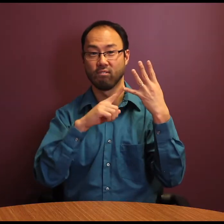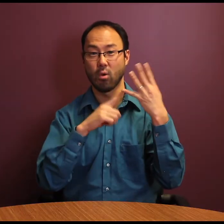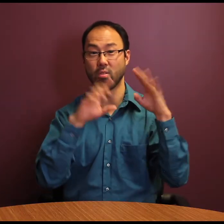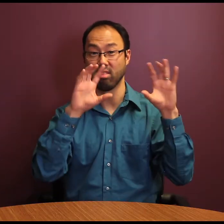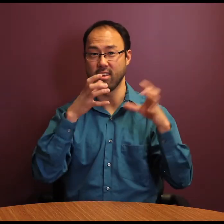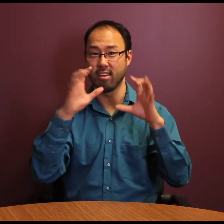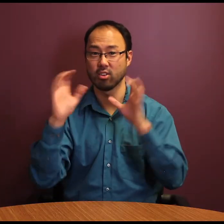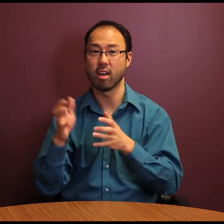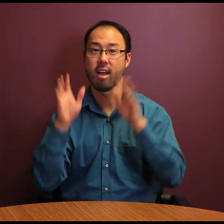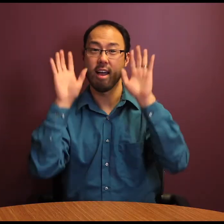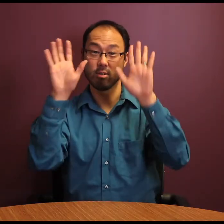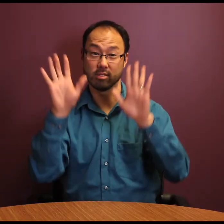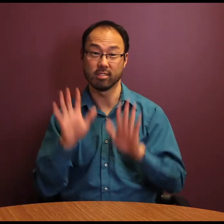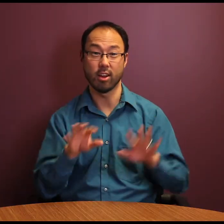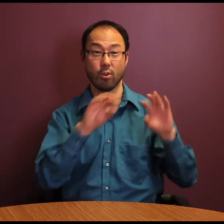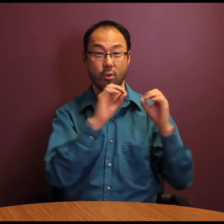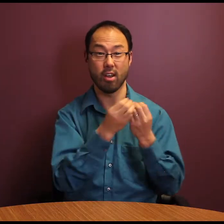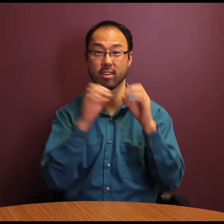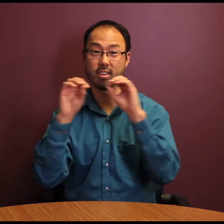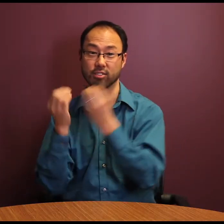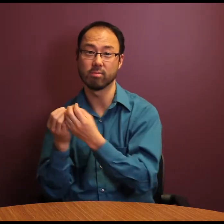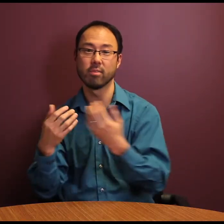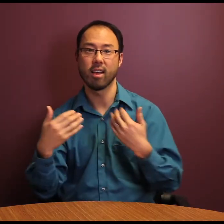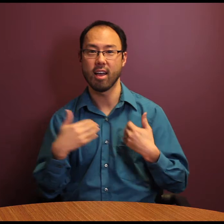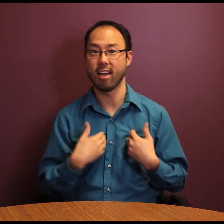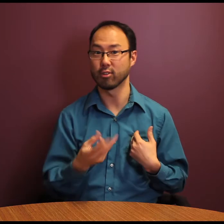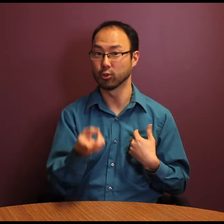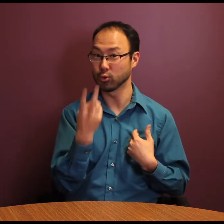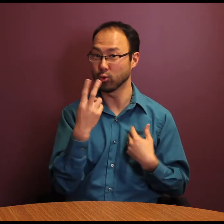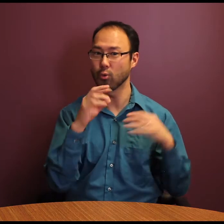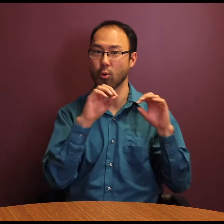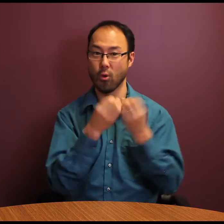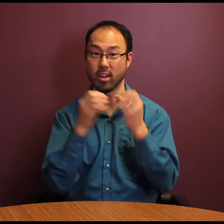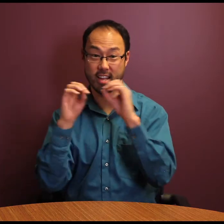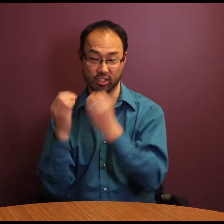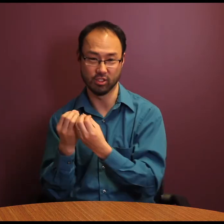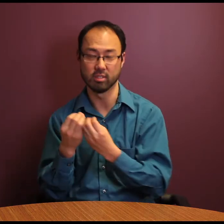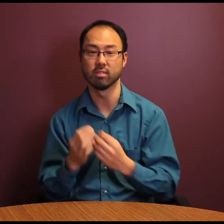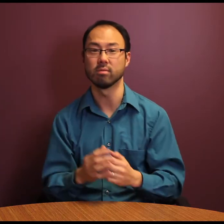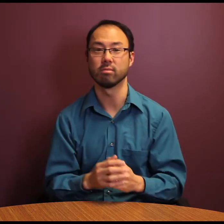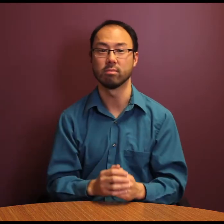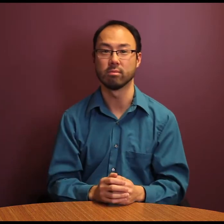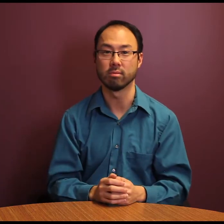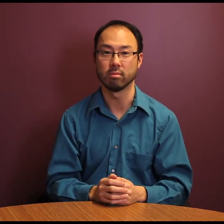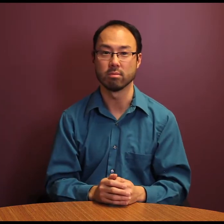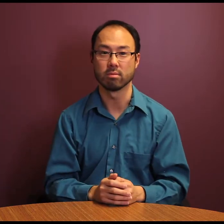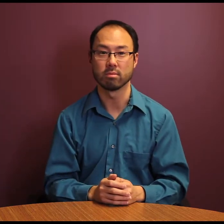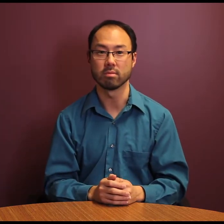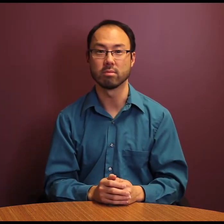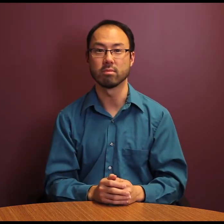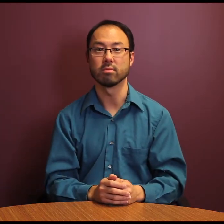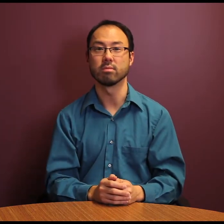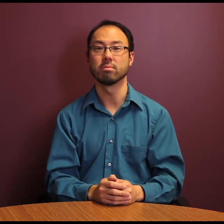The fourth category is the Outstanding Organization award which also has two recipients